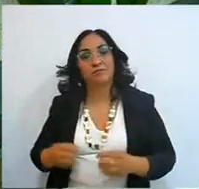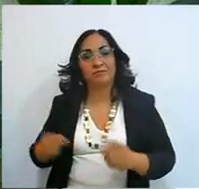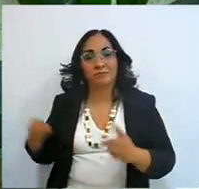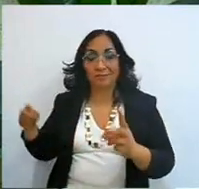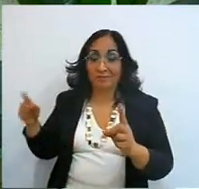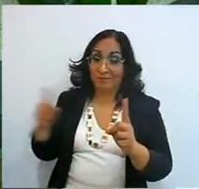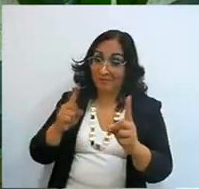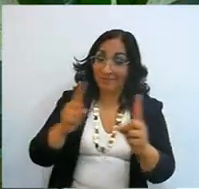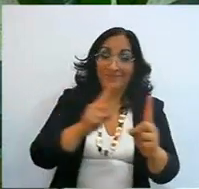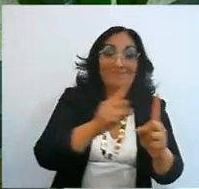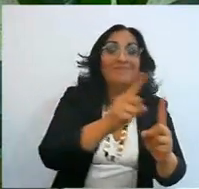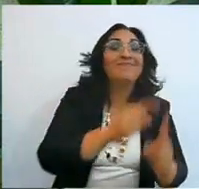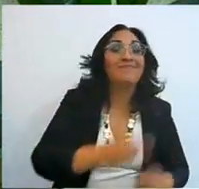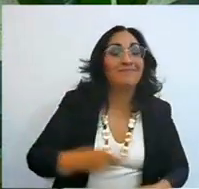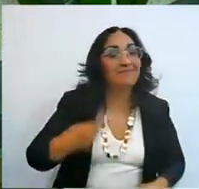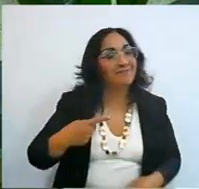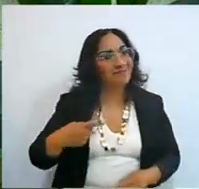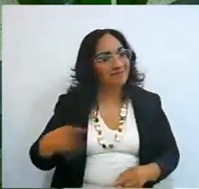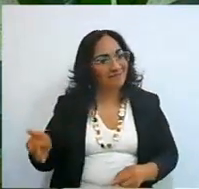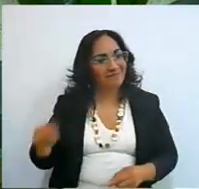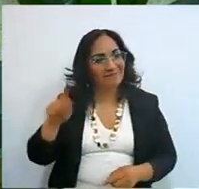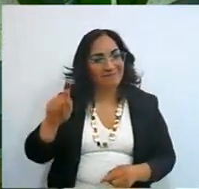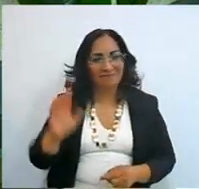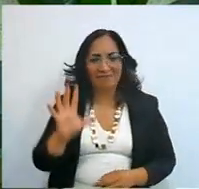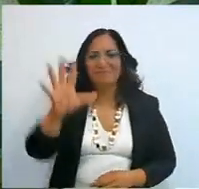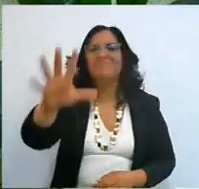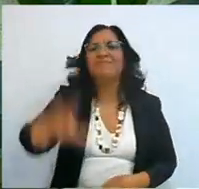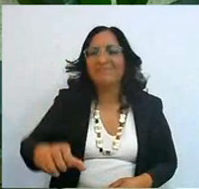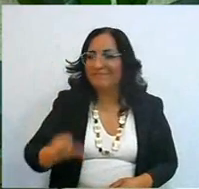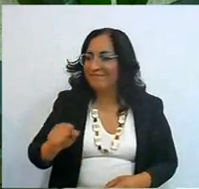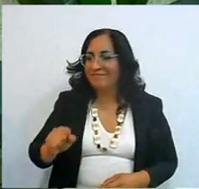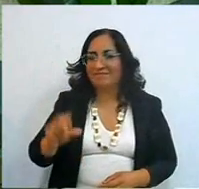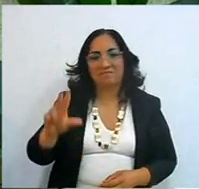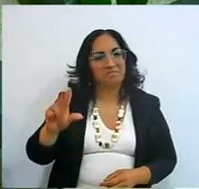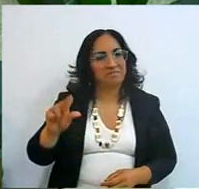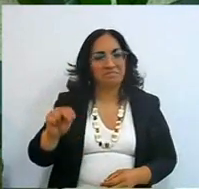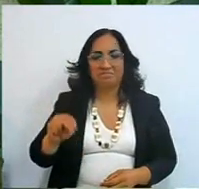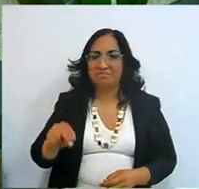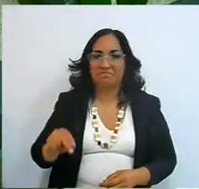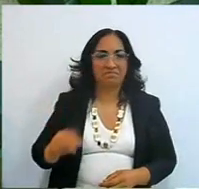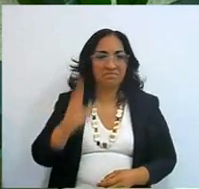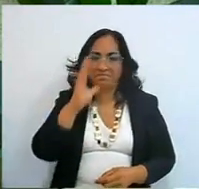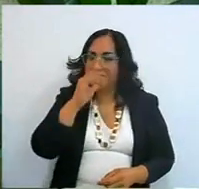but for you to reach them, they don't fall, they don't always fall,